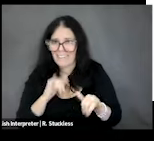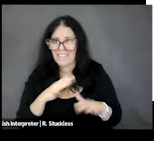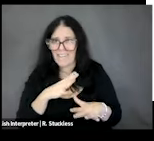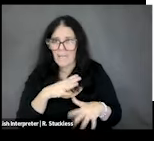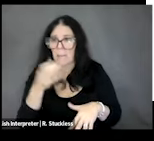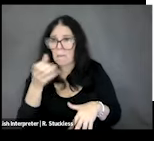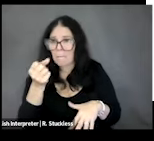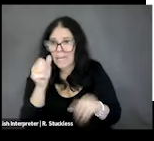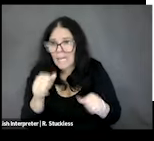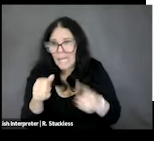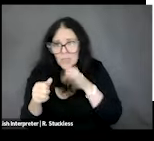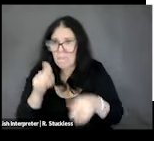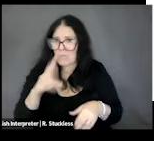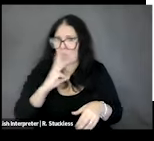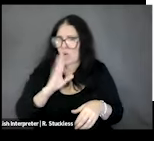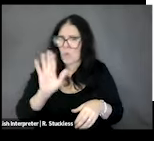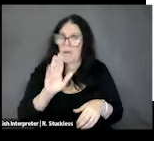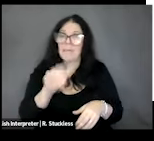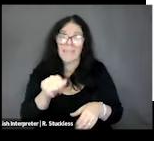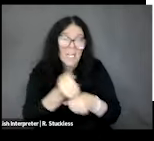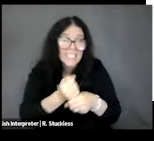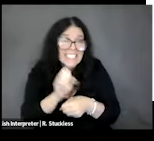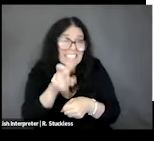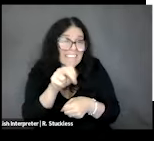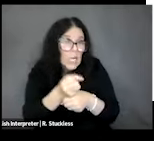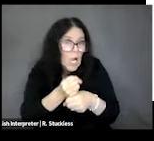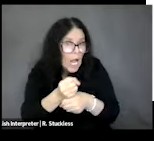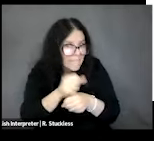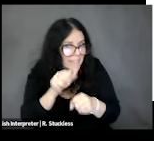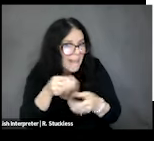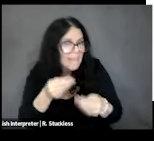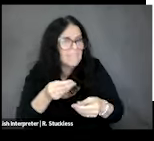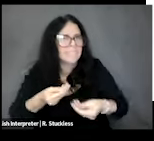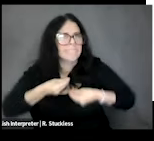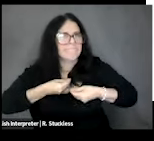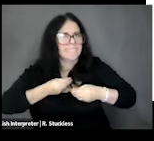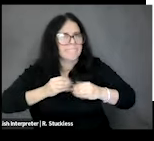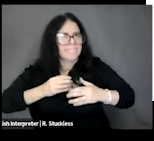hydrating, coffee can even be hydrating, believe it or not believe it or not, juice, things like that. If